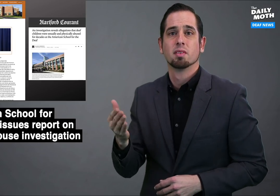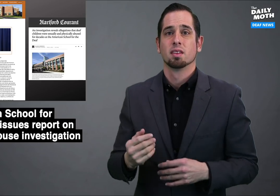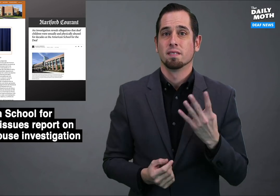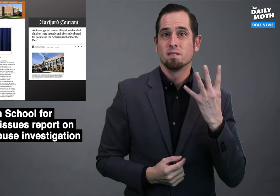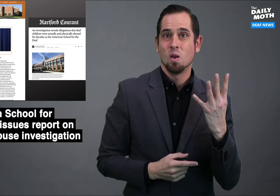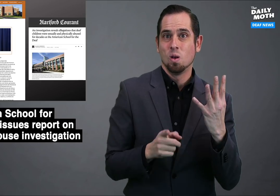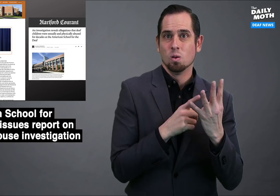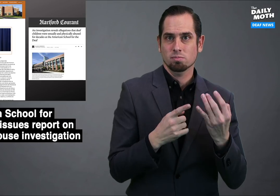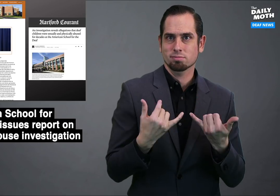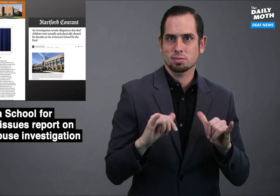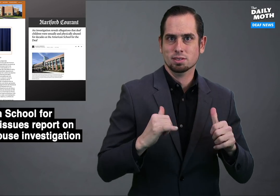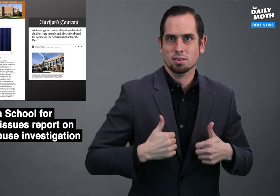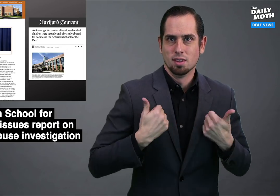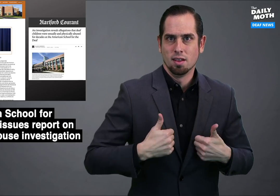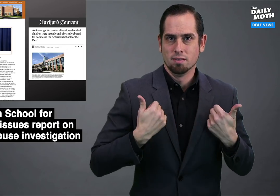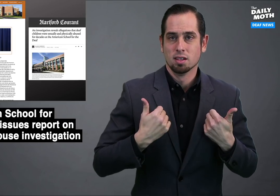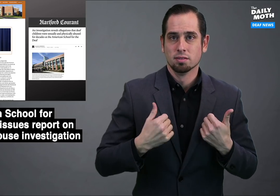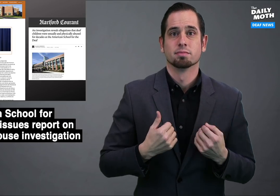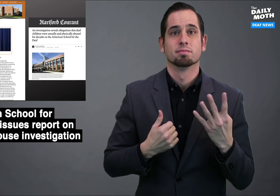while four are alive.